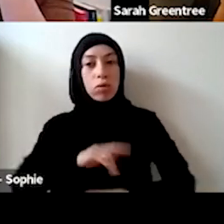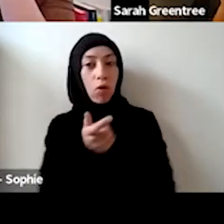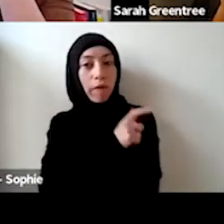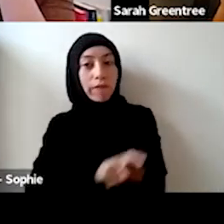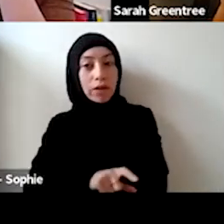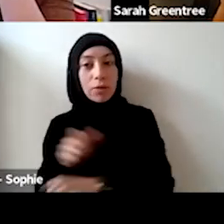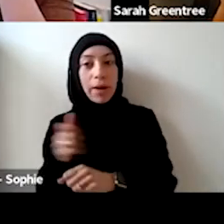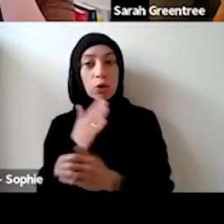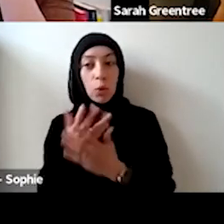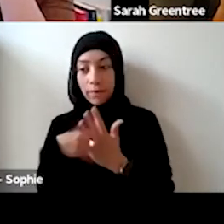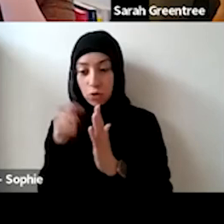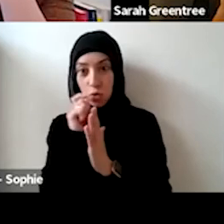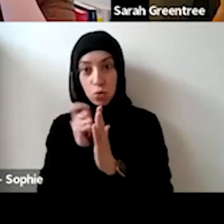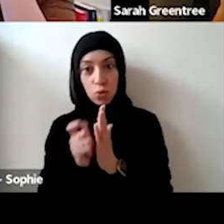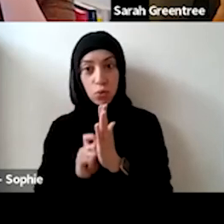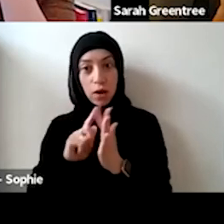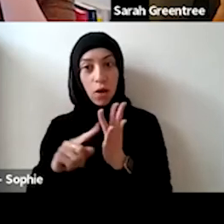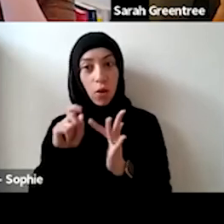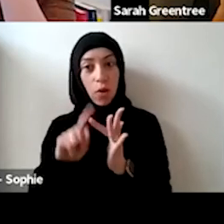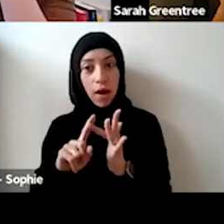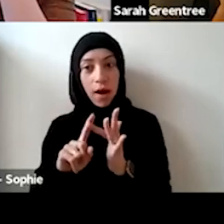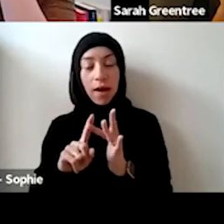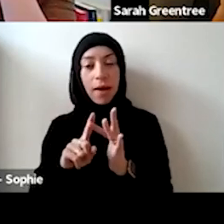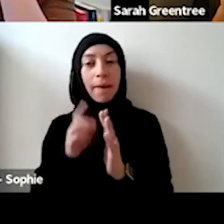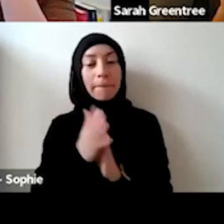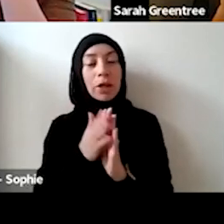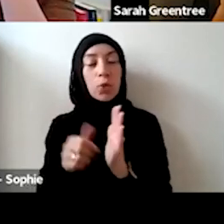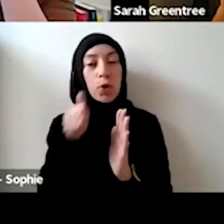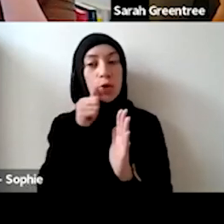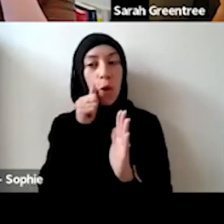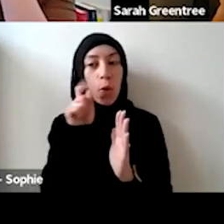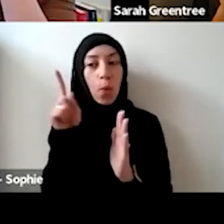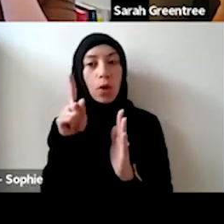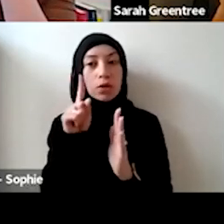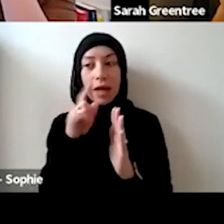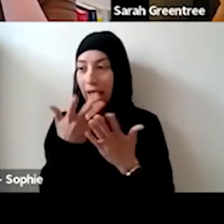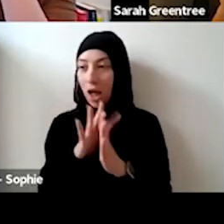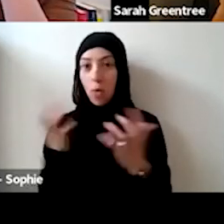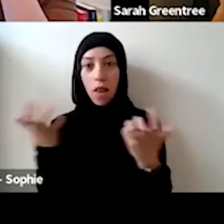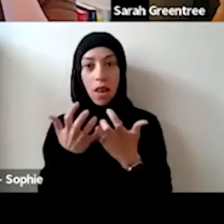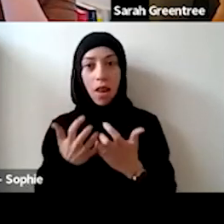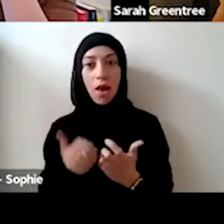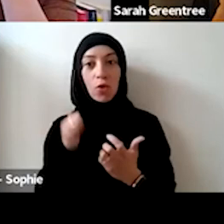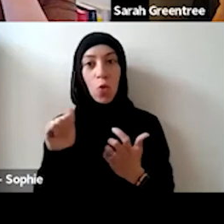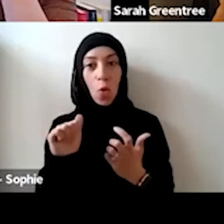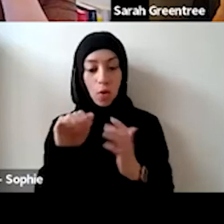of interest sort of where those particular objectives meet what your organization is doing you'll be